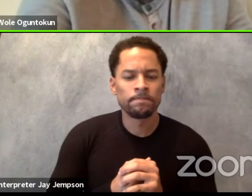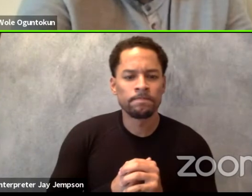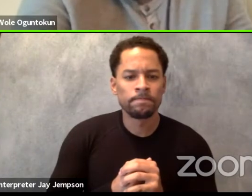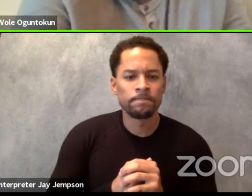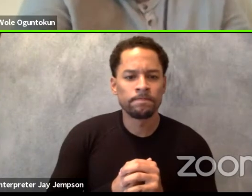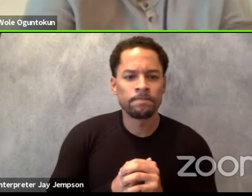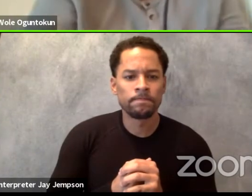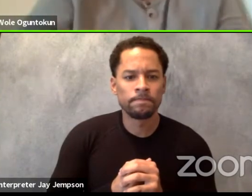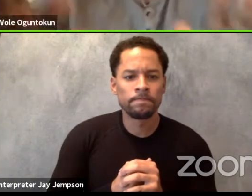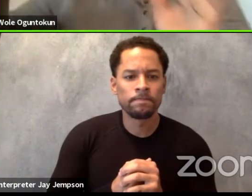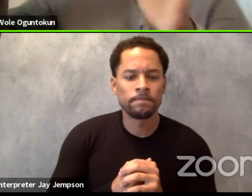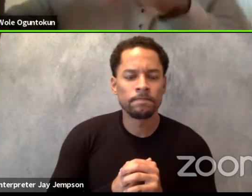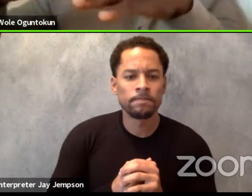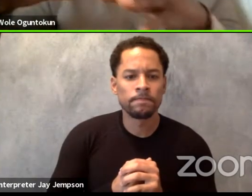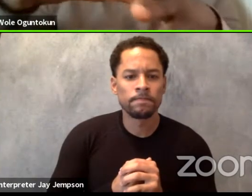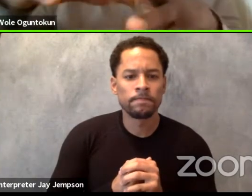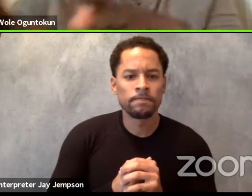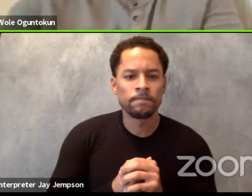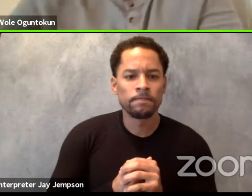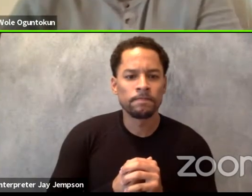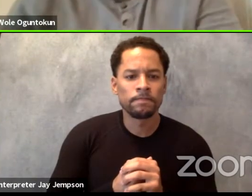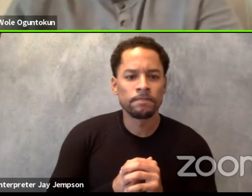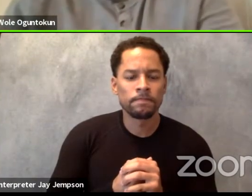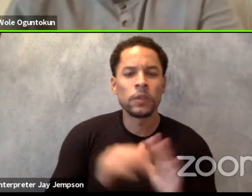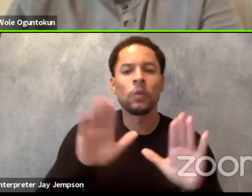Firstly, I have some background in law,